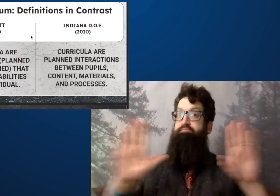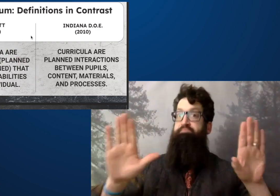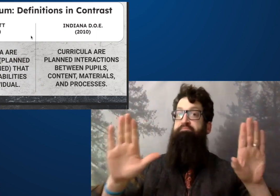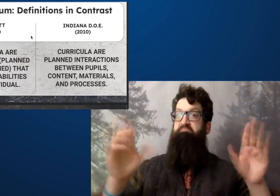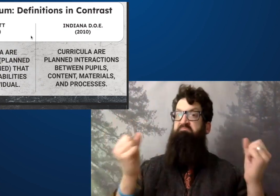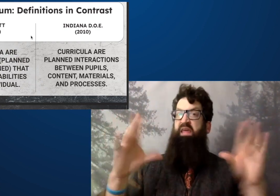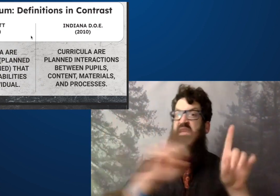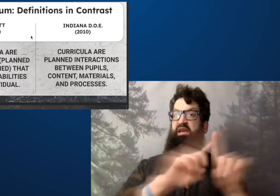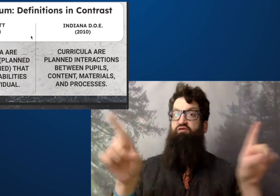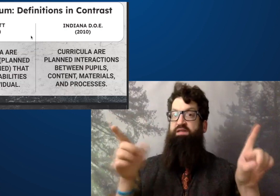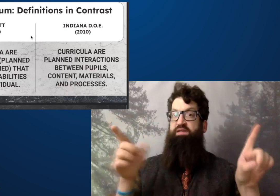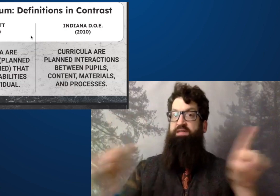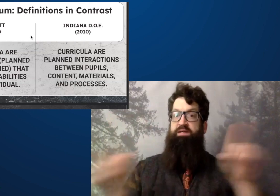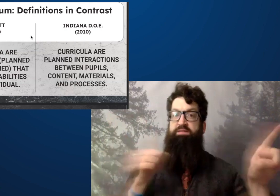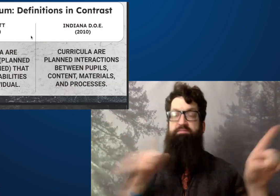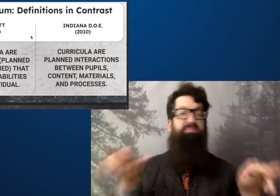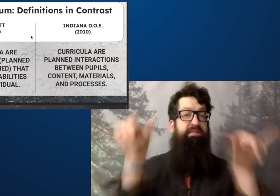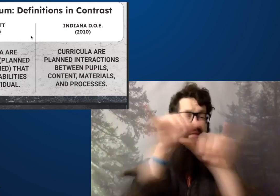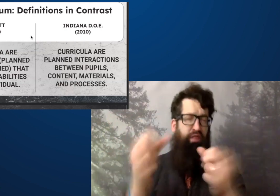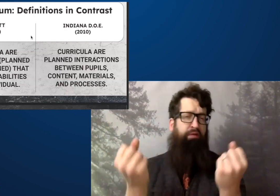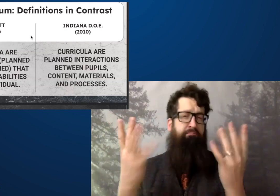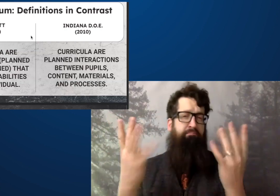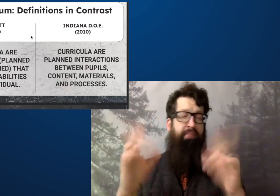Now there are differences between